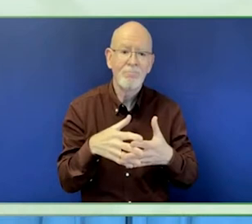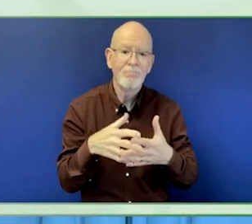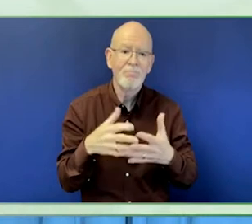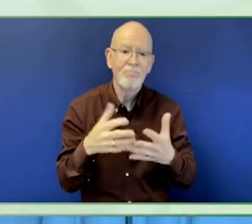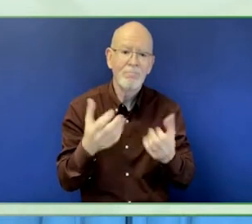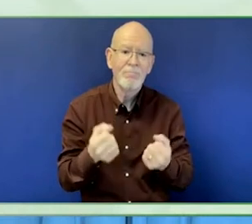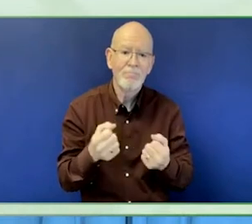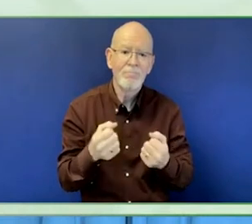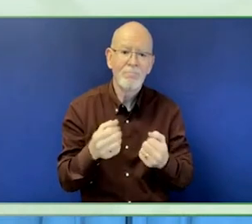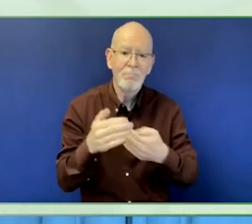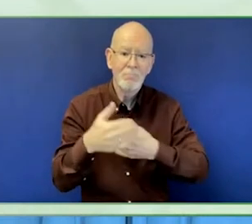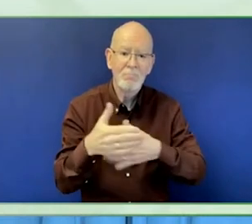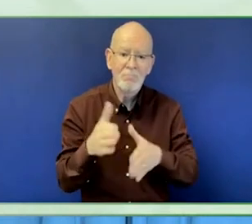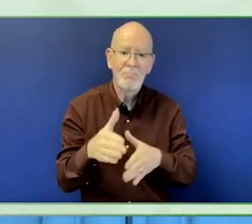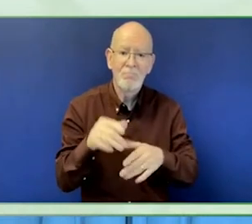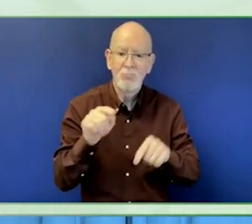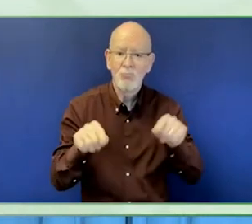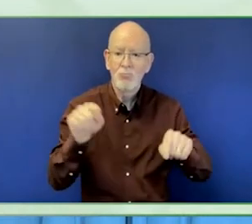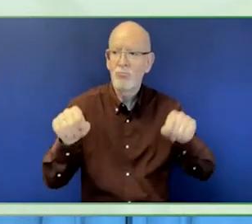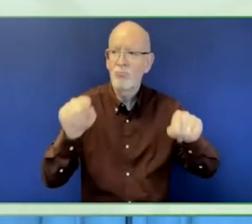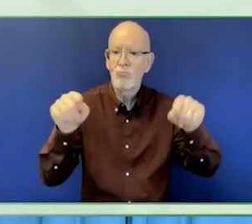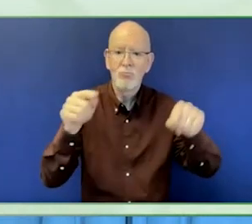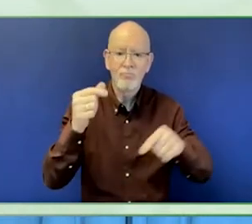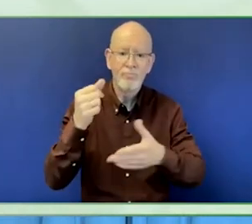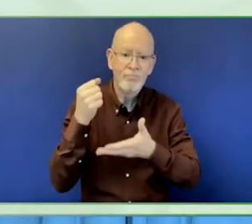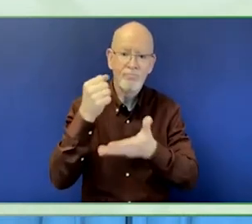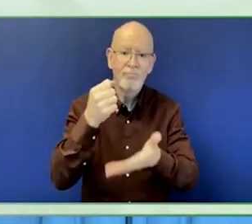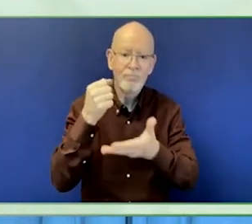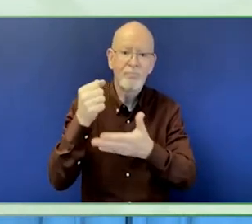At Fords, disability is not a stand-alone strategy.